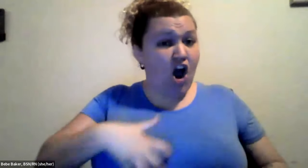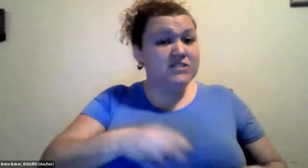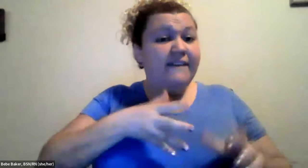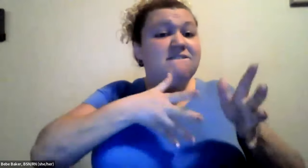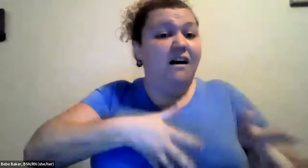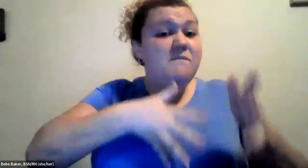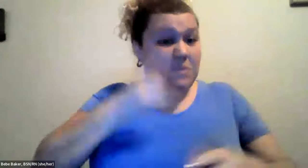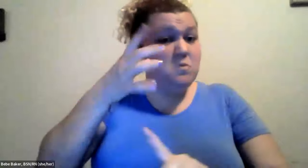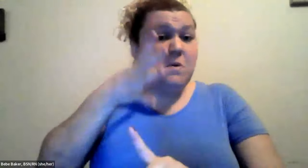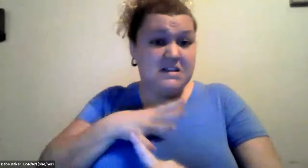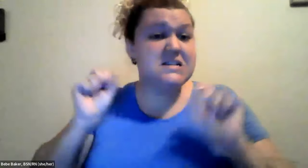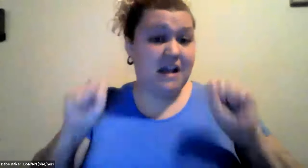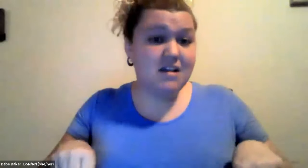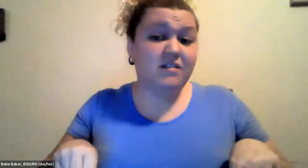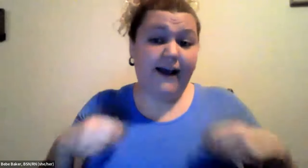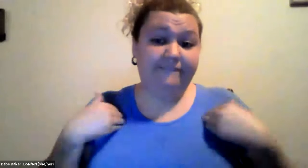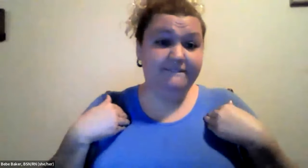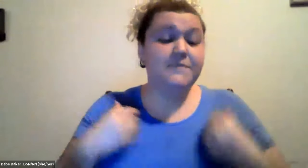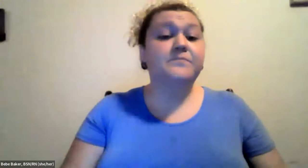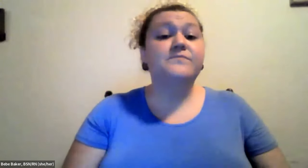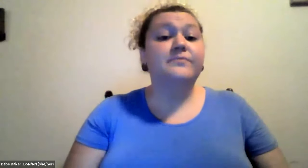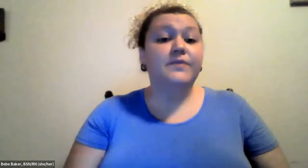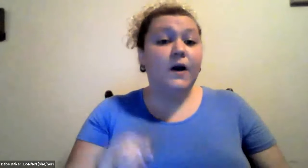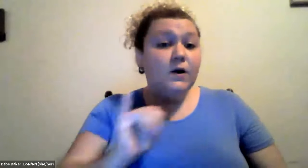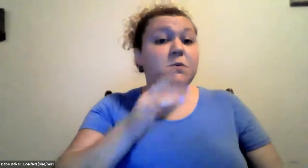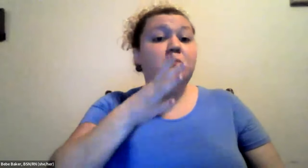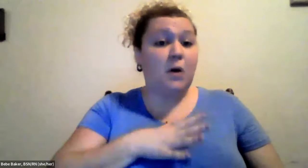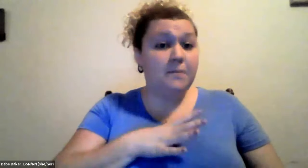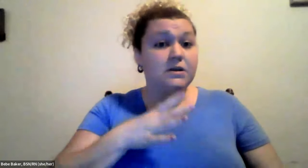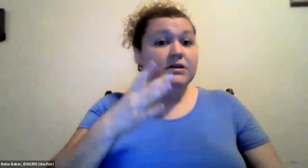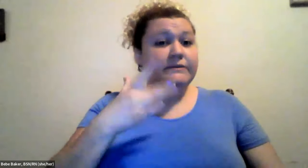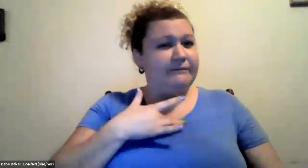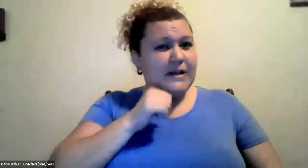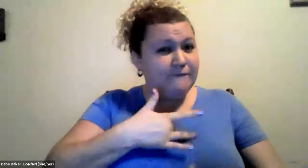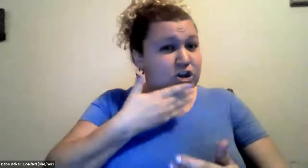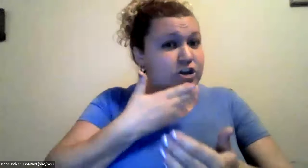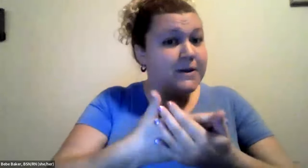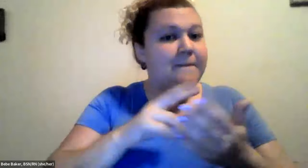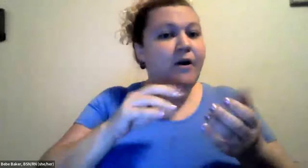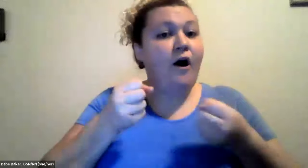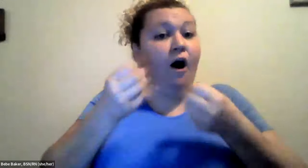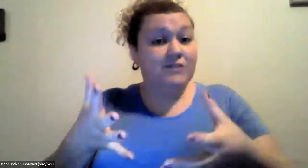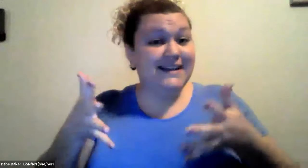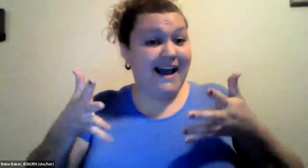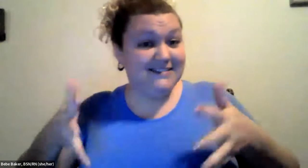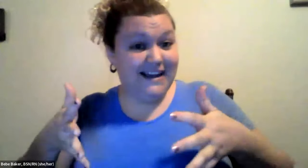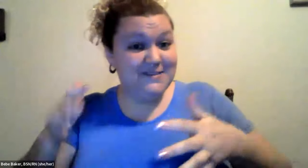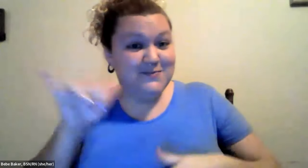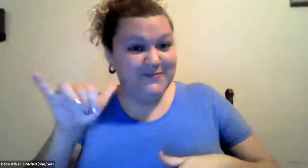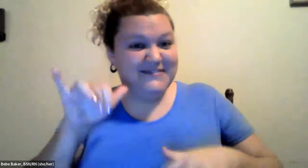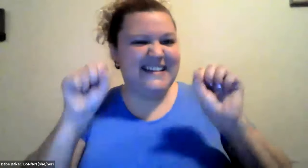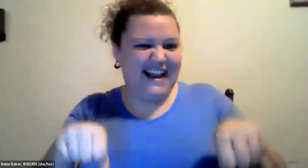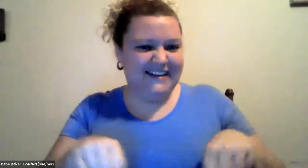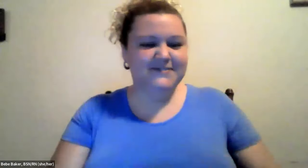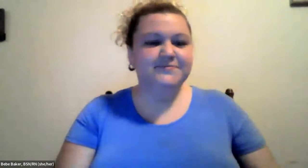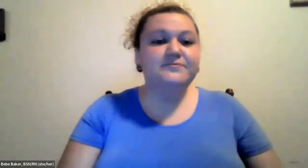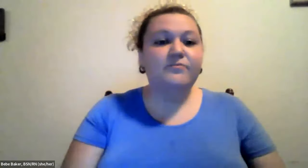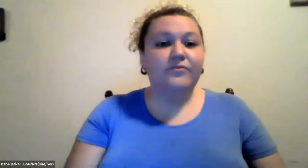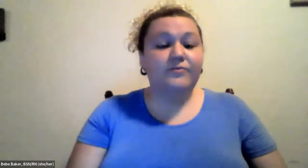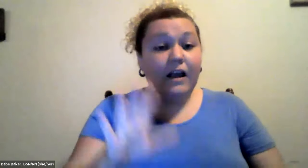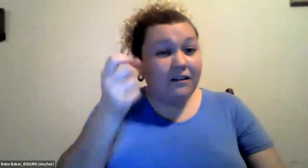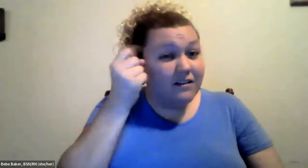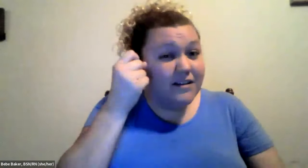Cristine Saunders: Sometimes people feel nausea and feel bomb and then would vomit women report that as well, women say that they don't feel well, which can cause anxiety.